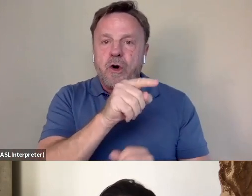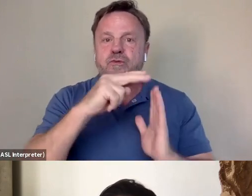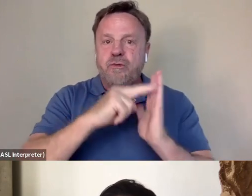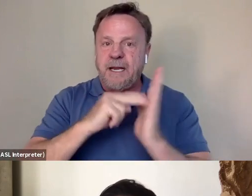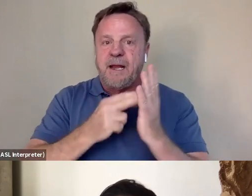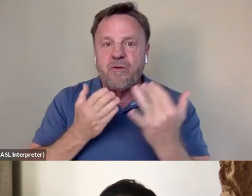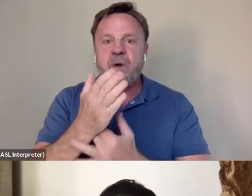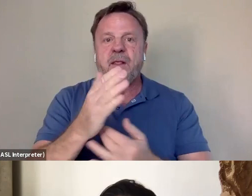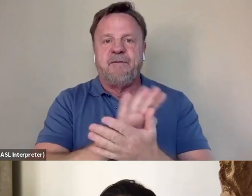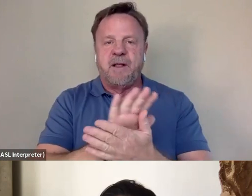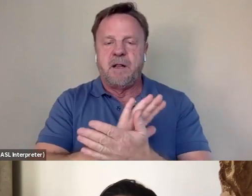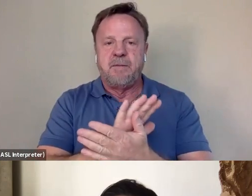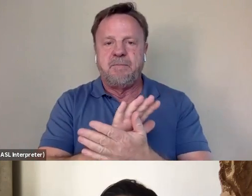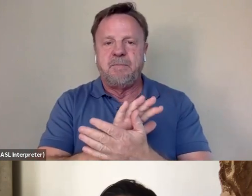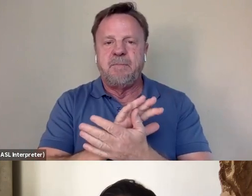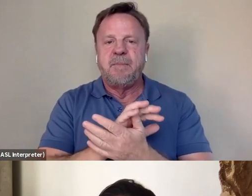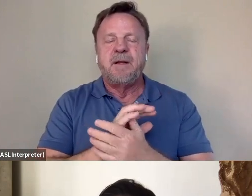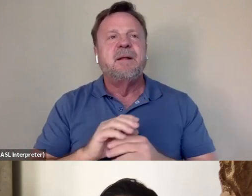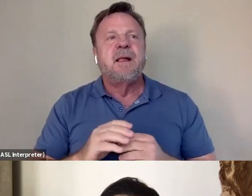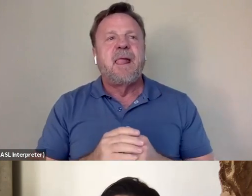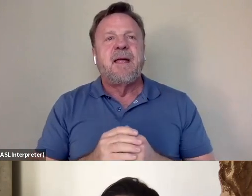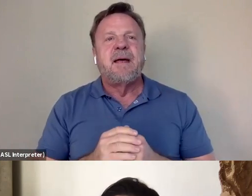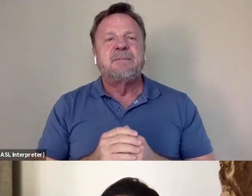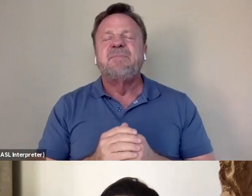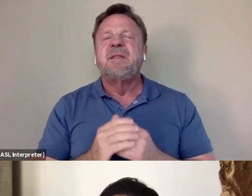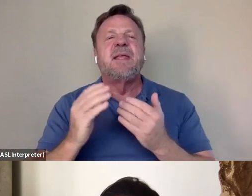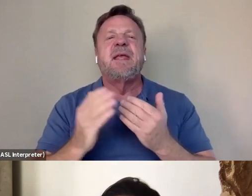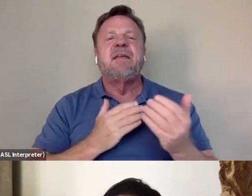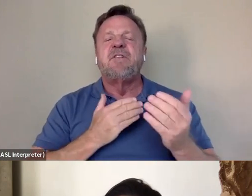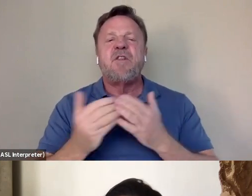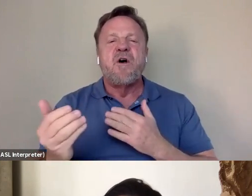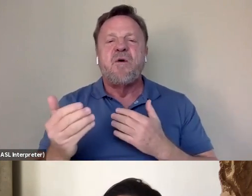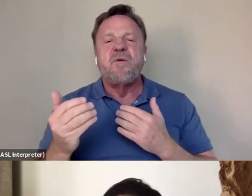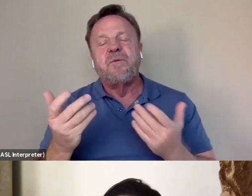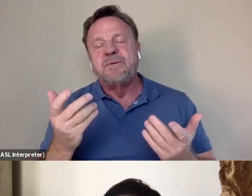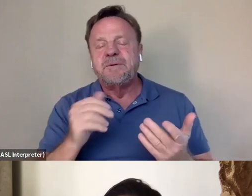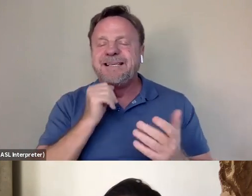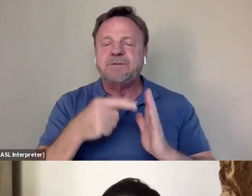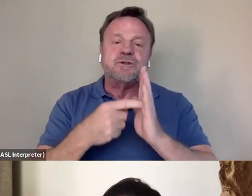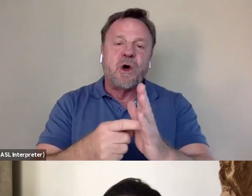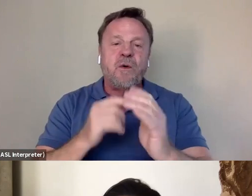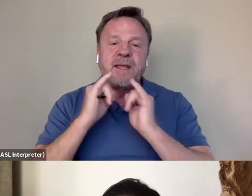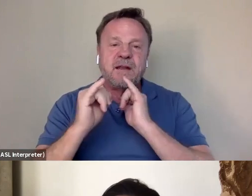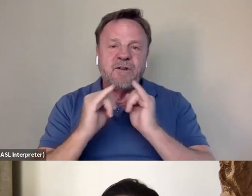because even though we as much as possible through not showing the interviews, the present day interviews,